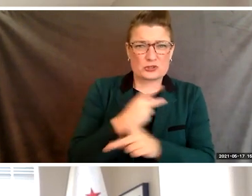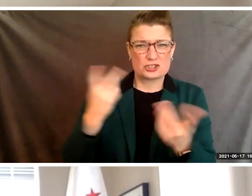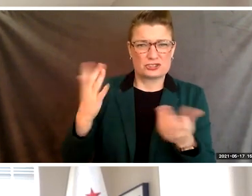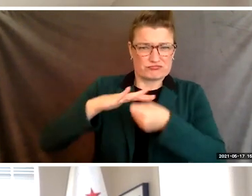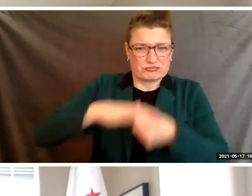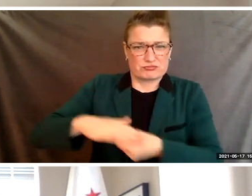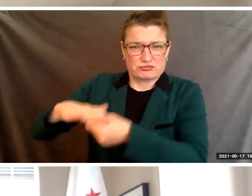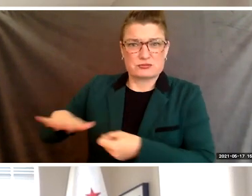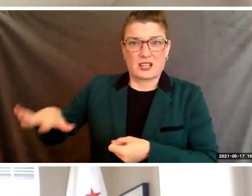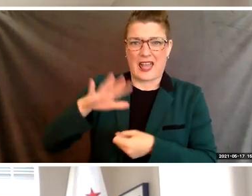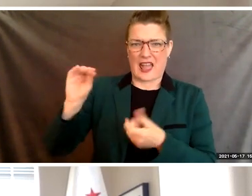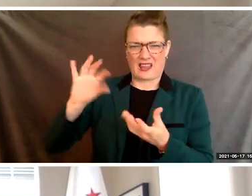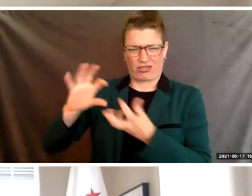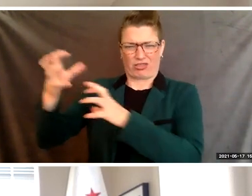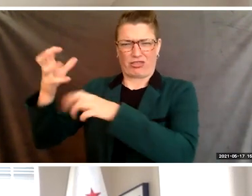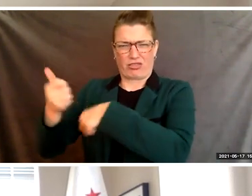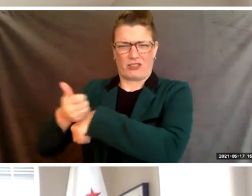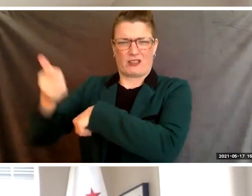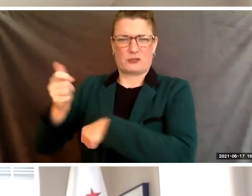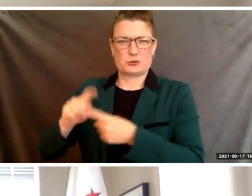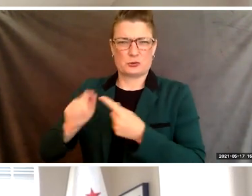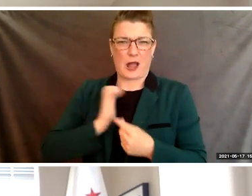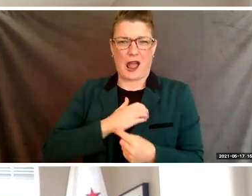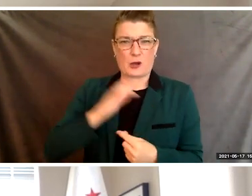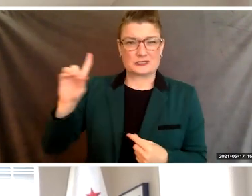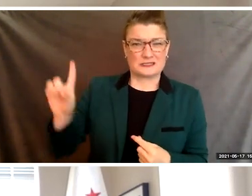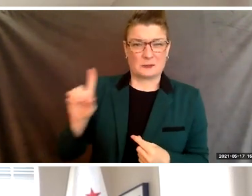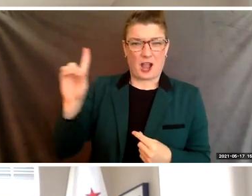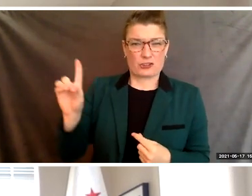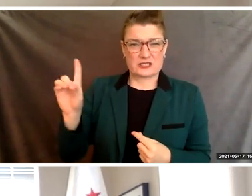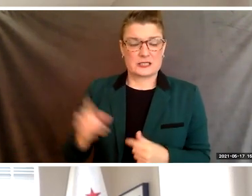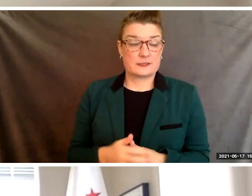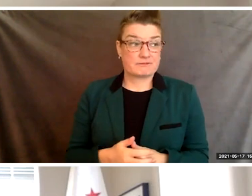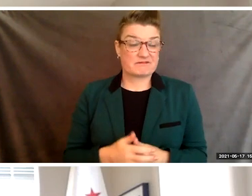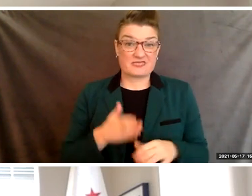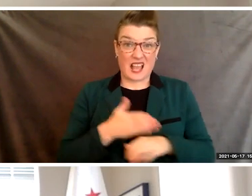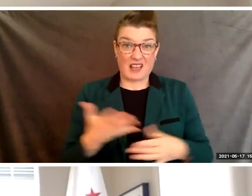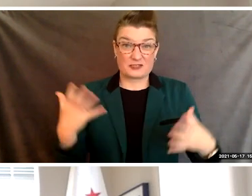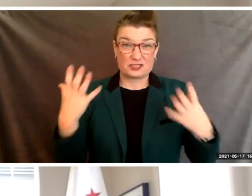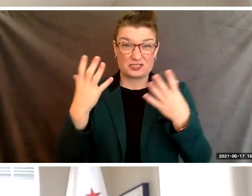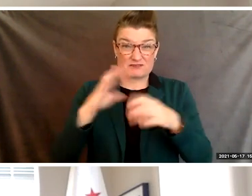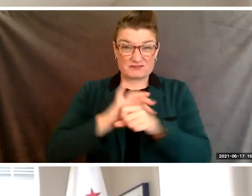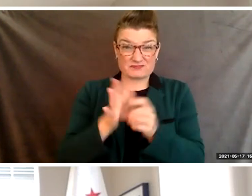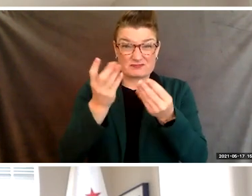How we move forward as a society, post-pandemic will define what kind